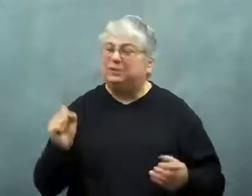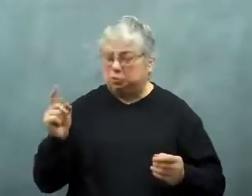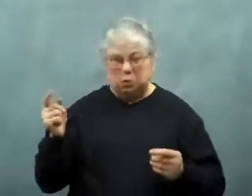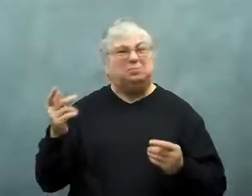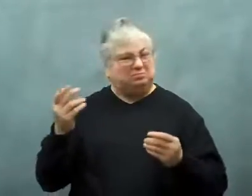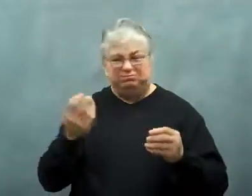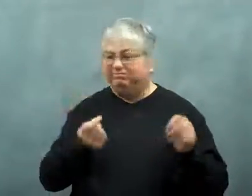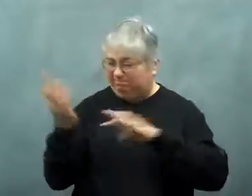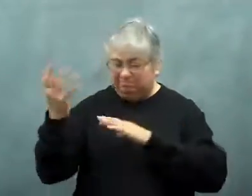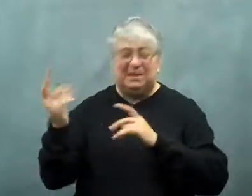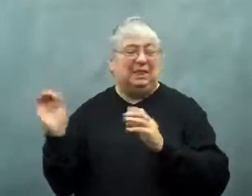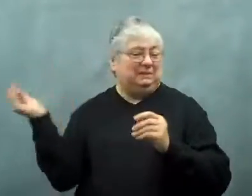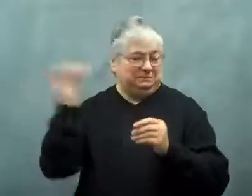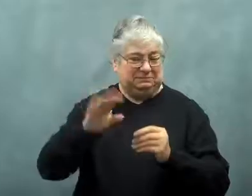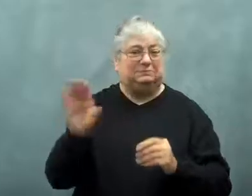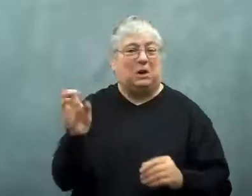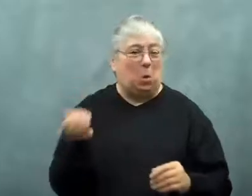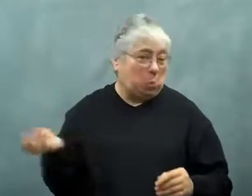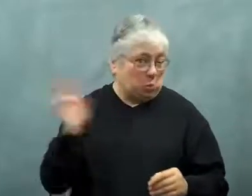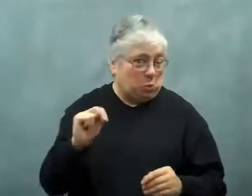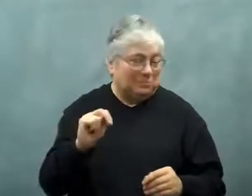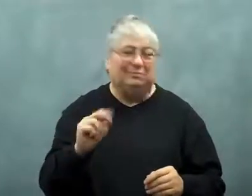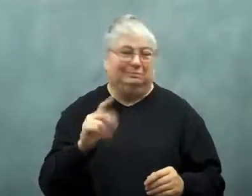So Google maps was replaced with Apple maps,